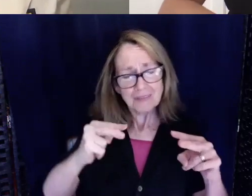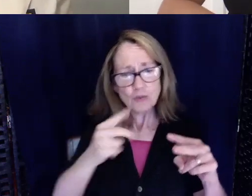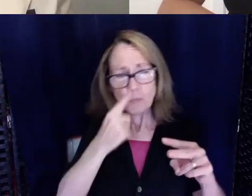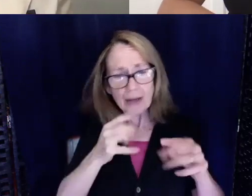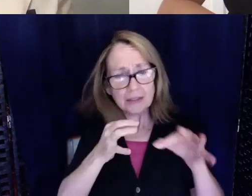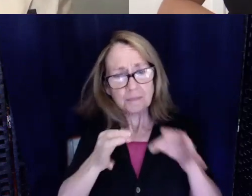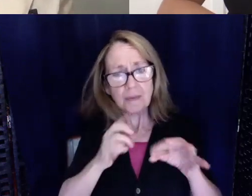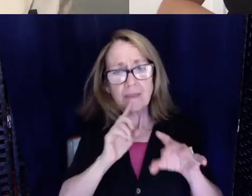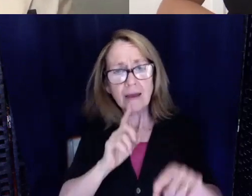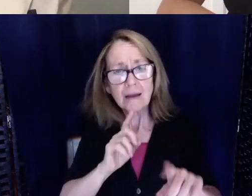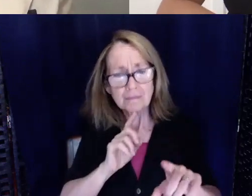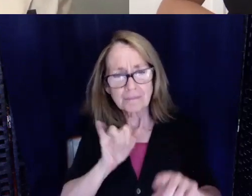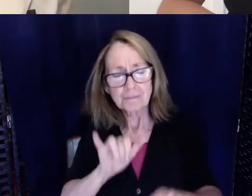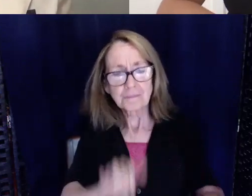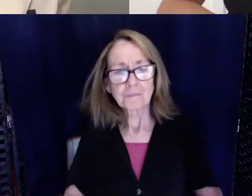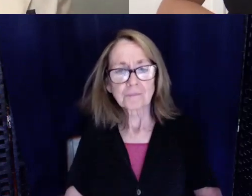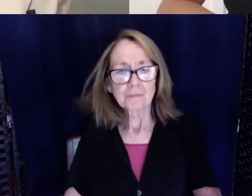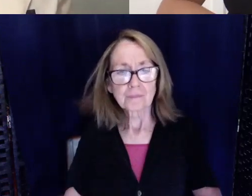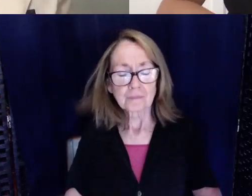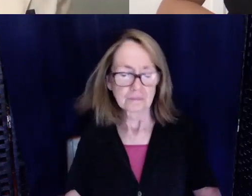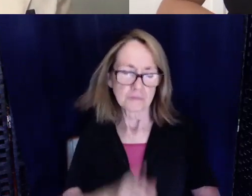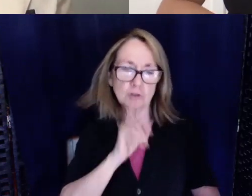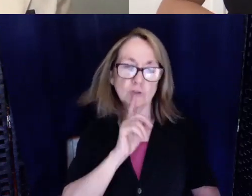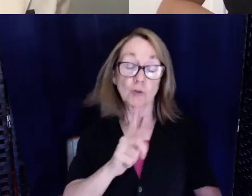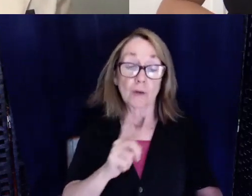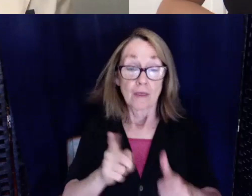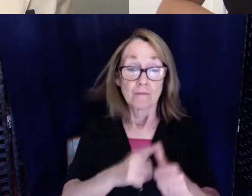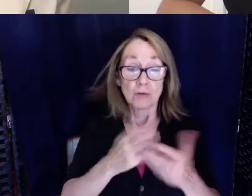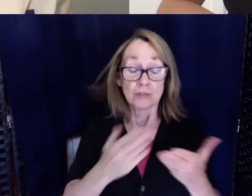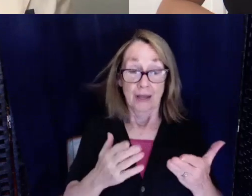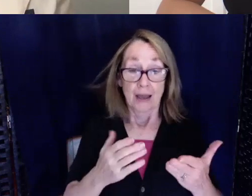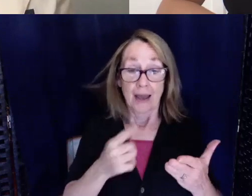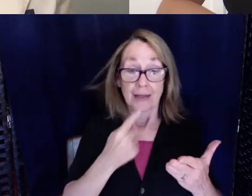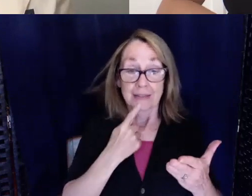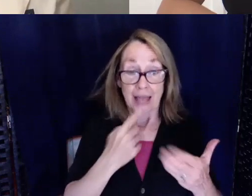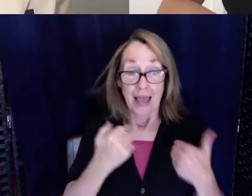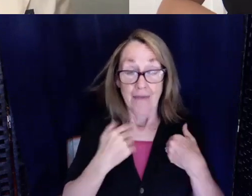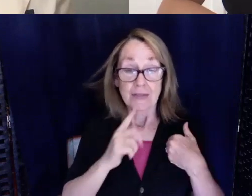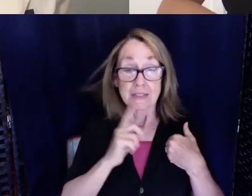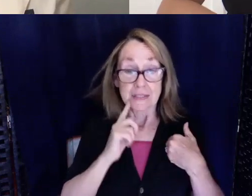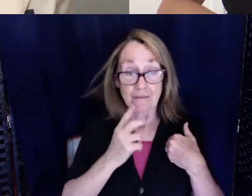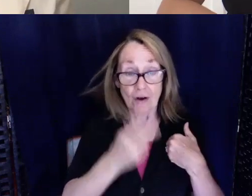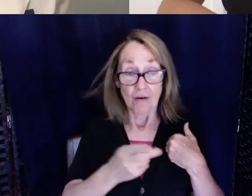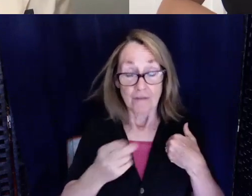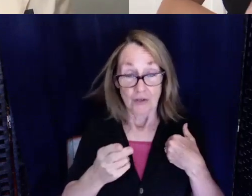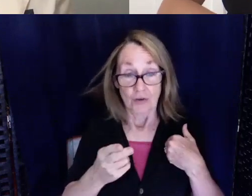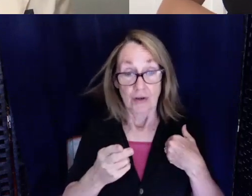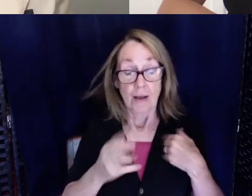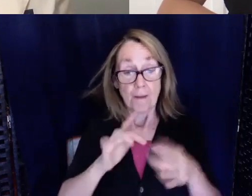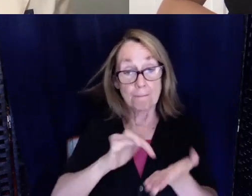Sure. I think the first thing I have to say is that having deaf and hard of hearing medical professionals is beneficial